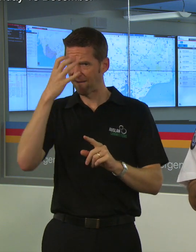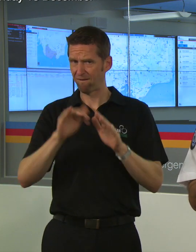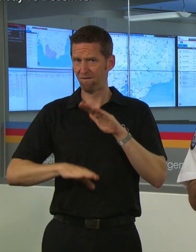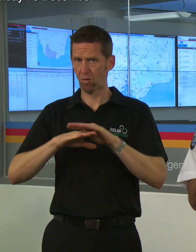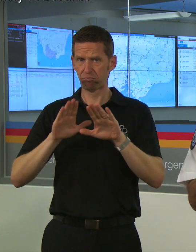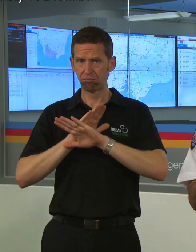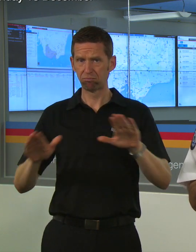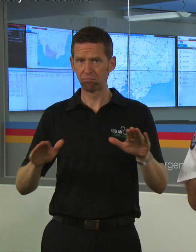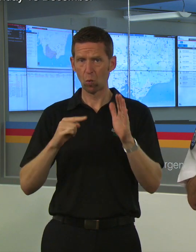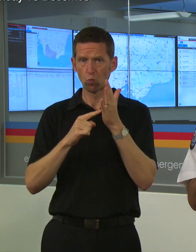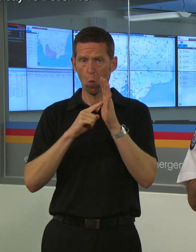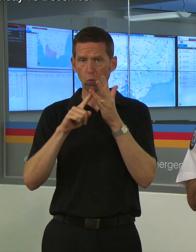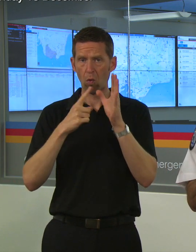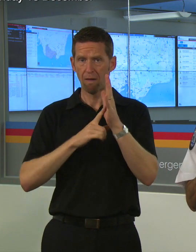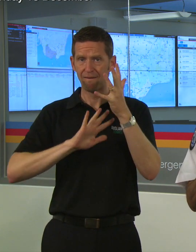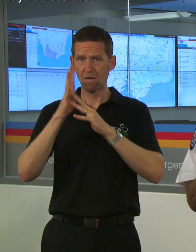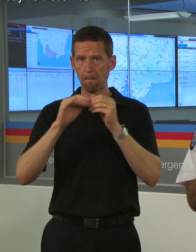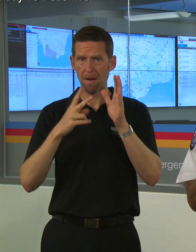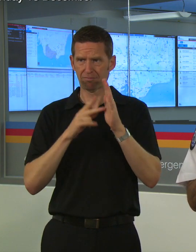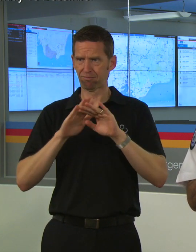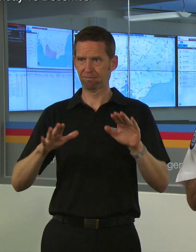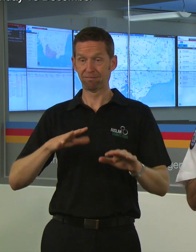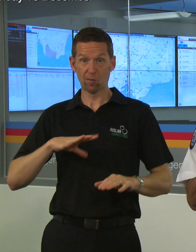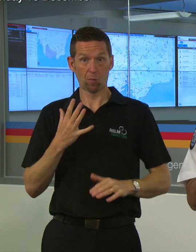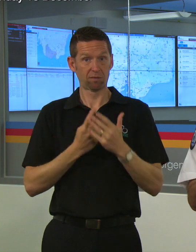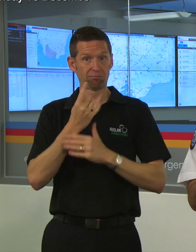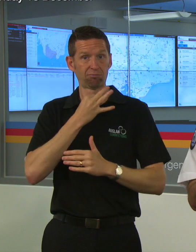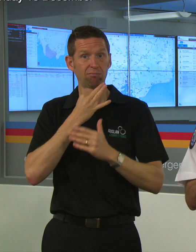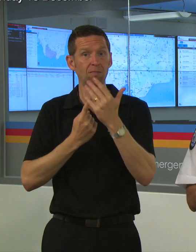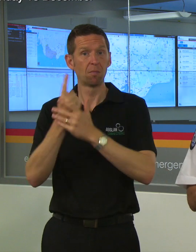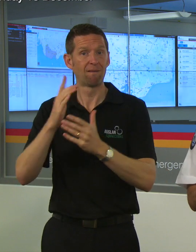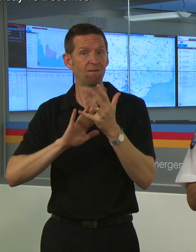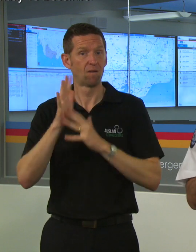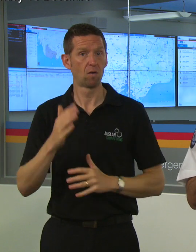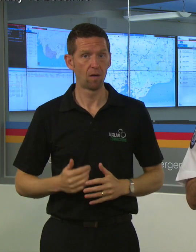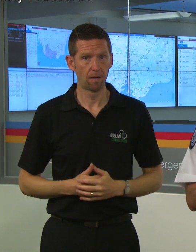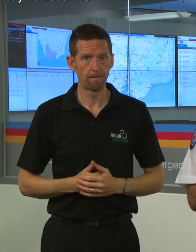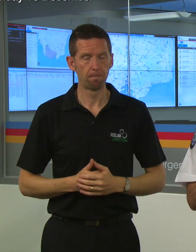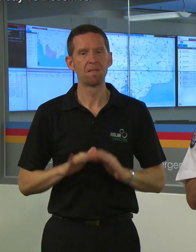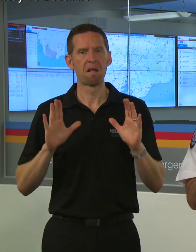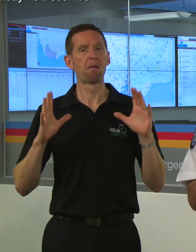Total Fire Bans are there for a reason, its about not starting a fire. So that's really important. I will leave it there.